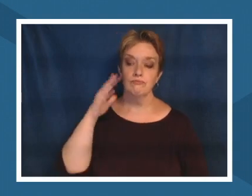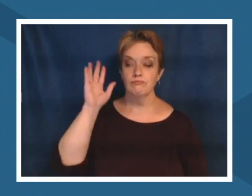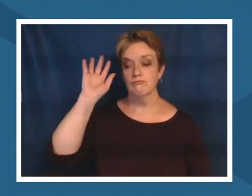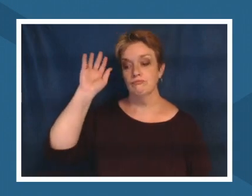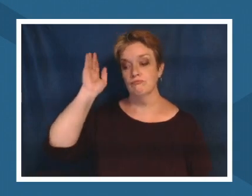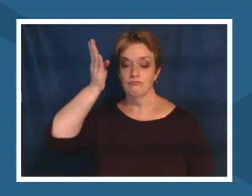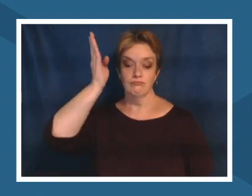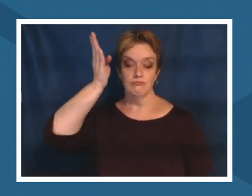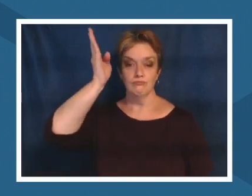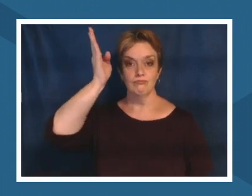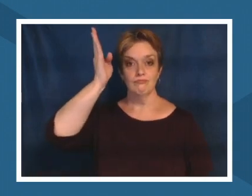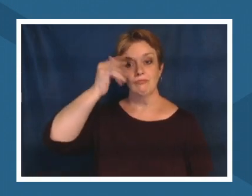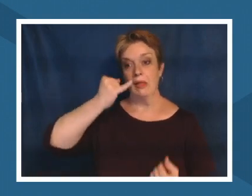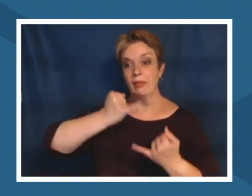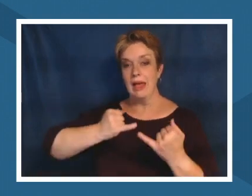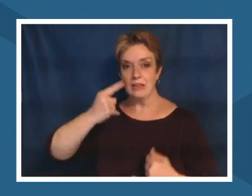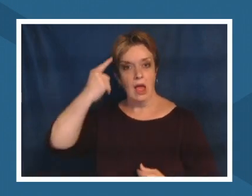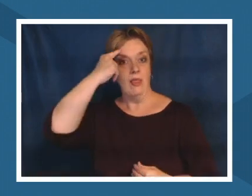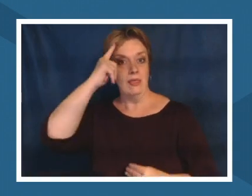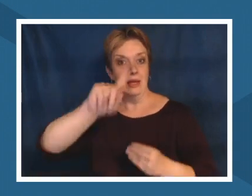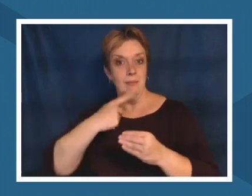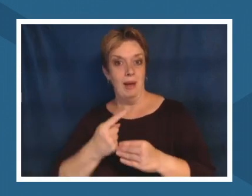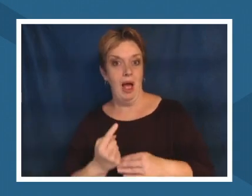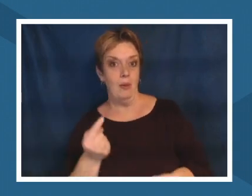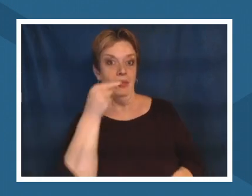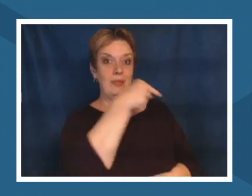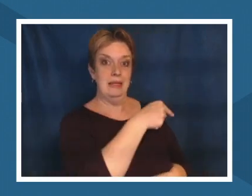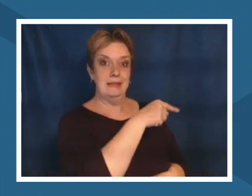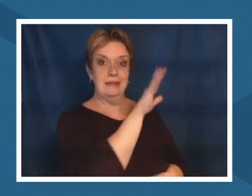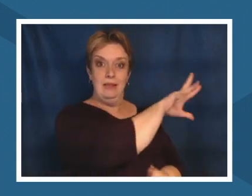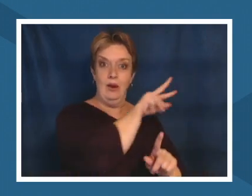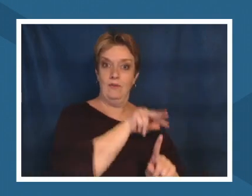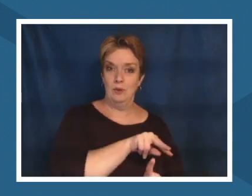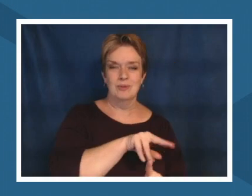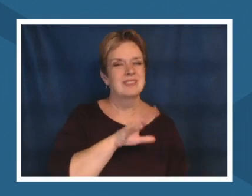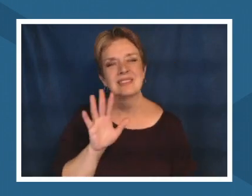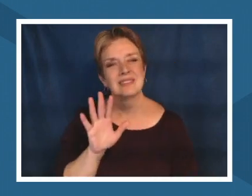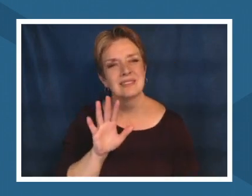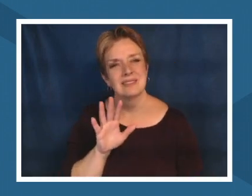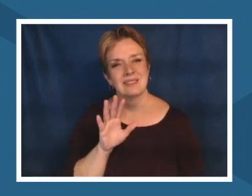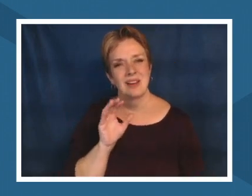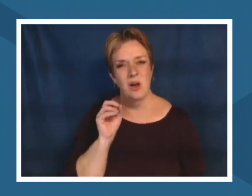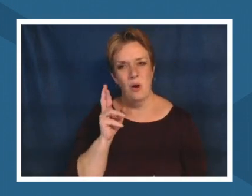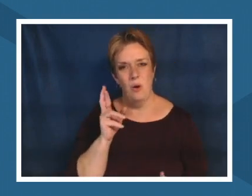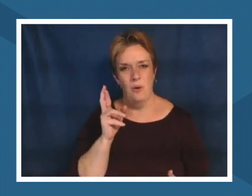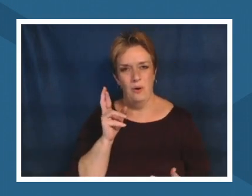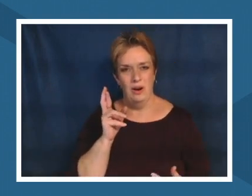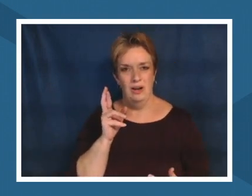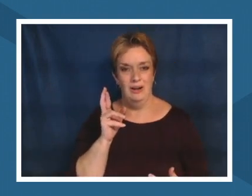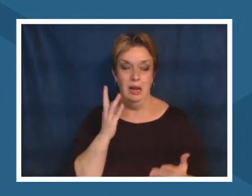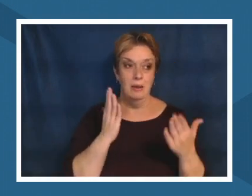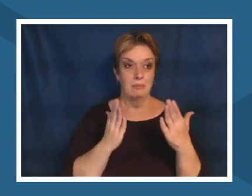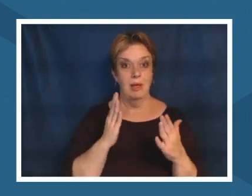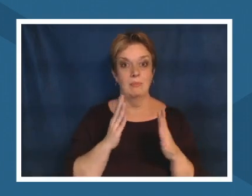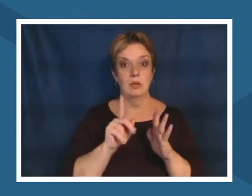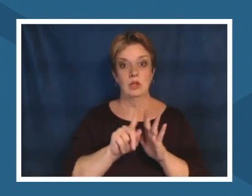here's what an indigenous person would say at the end or not even started off